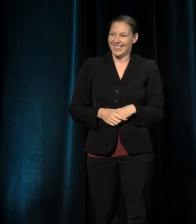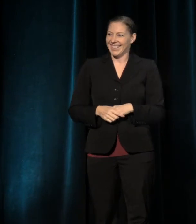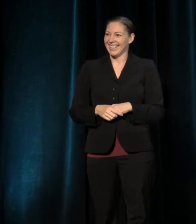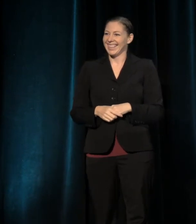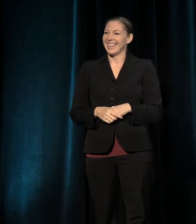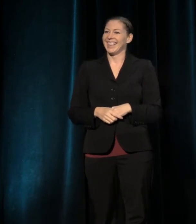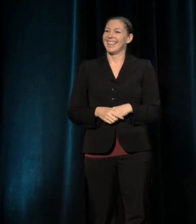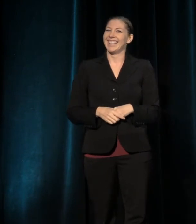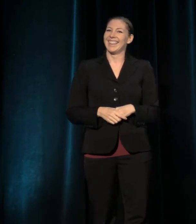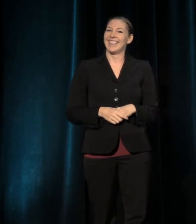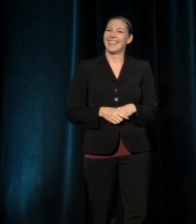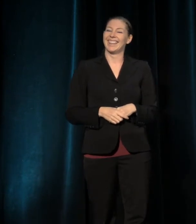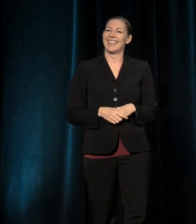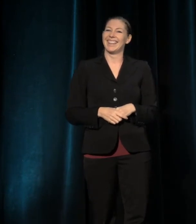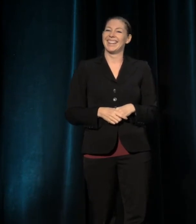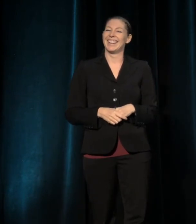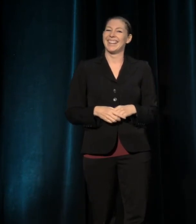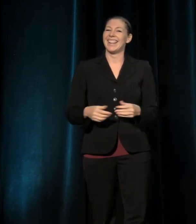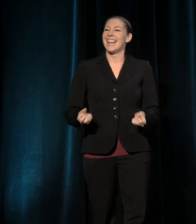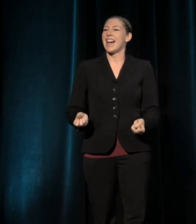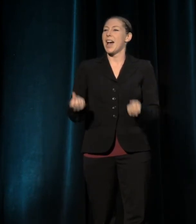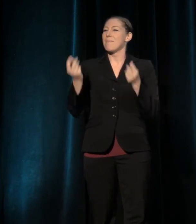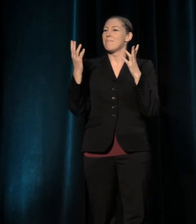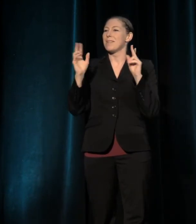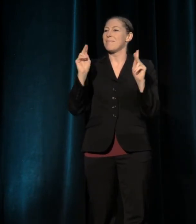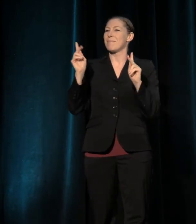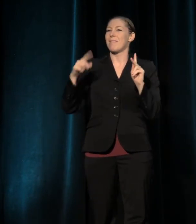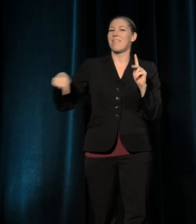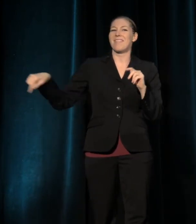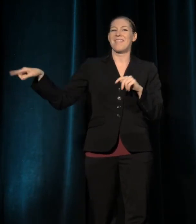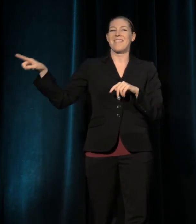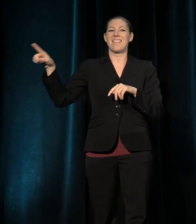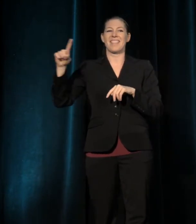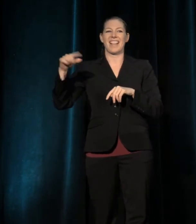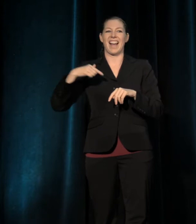So there are many people here, I have to say, who I have learned from.